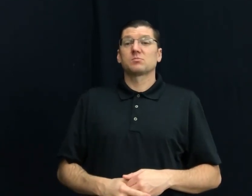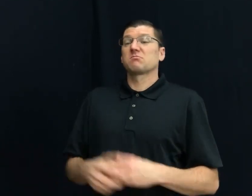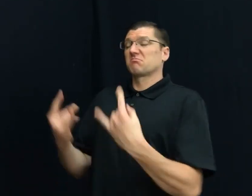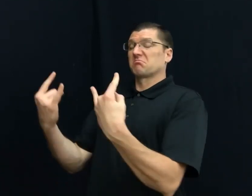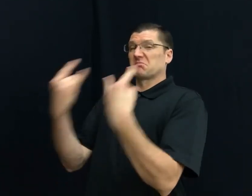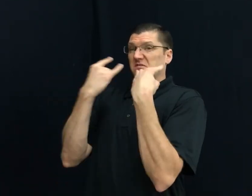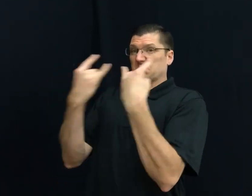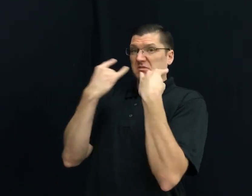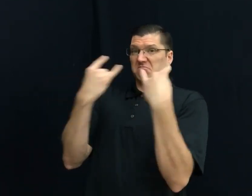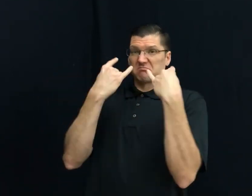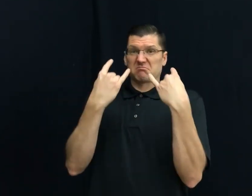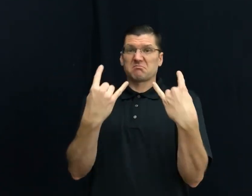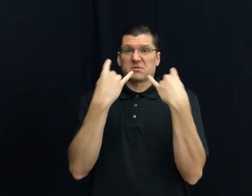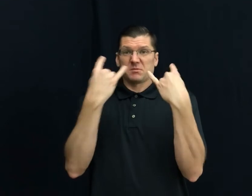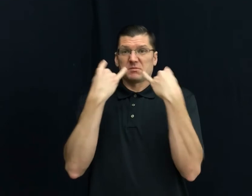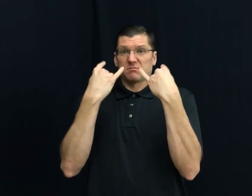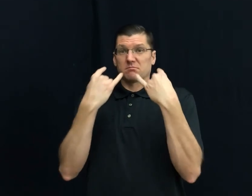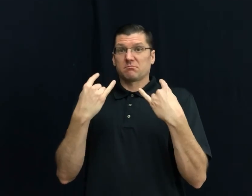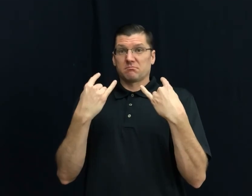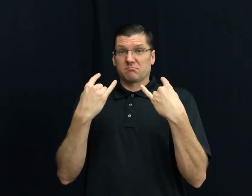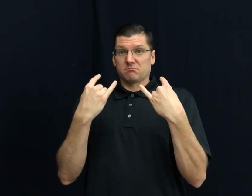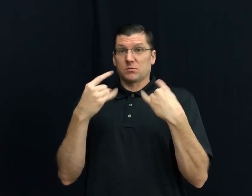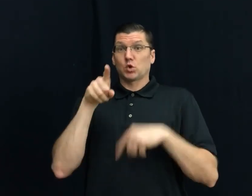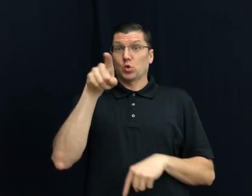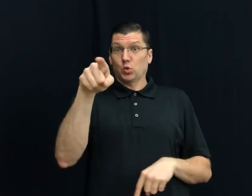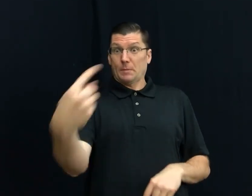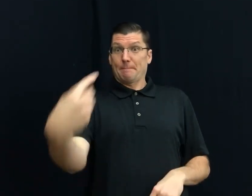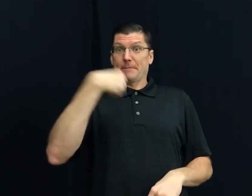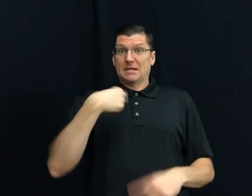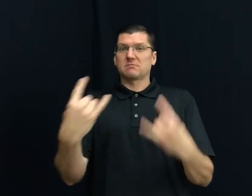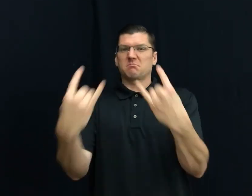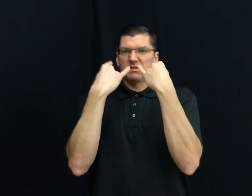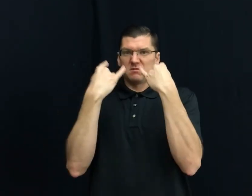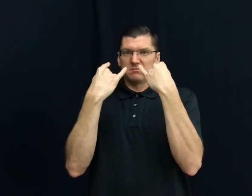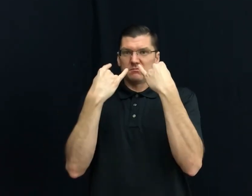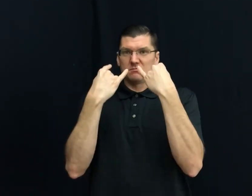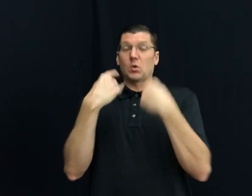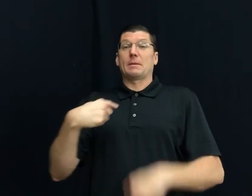54) MAKE FUN-OF-ME YOU TOWARD ME (make fun-of-me)